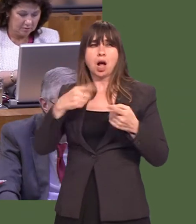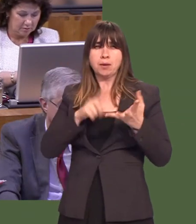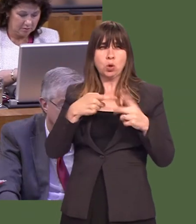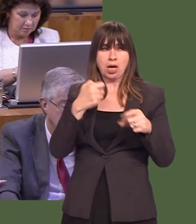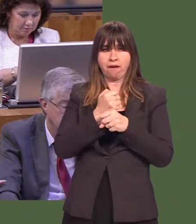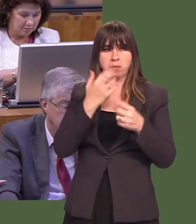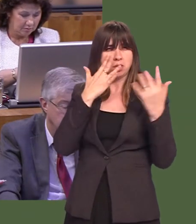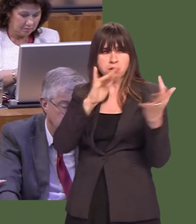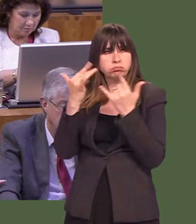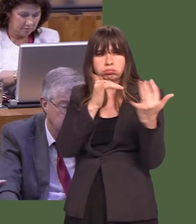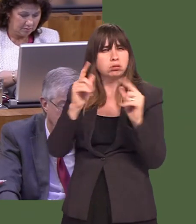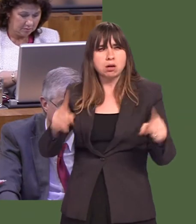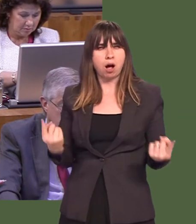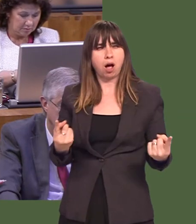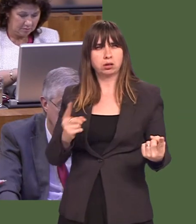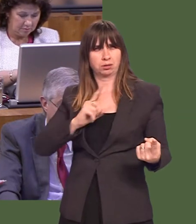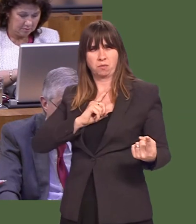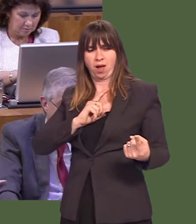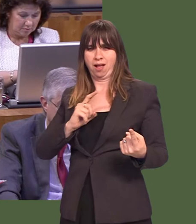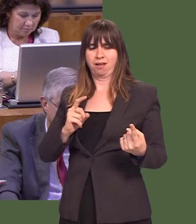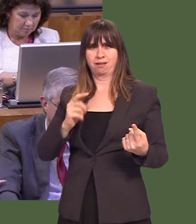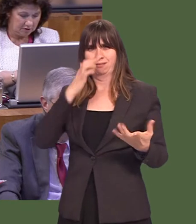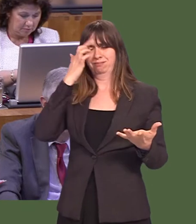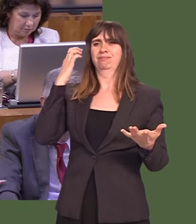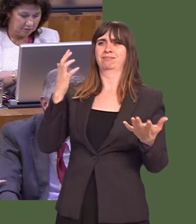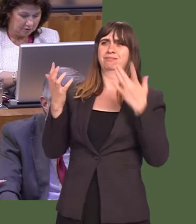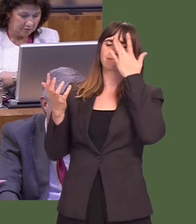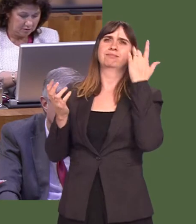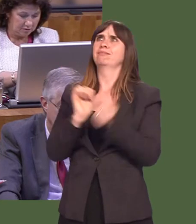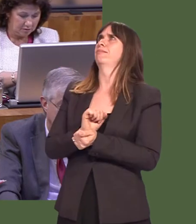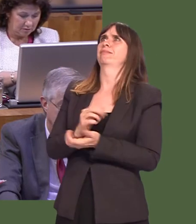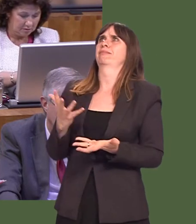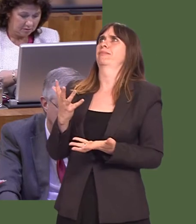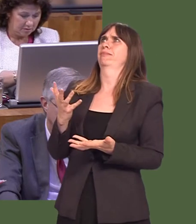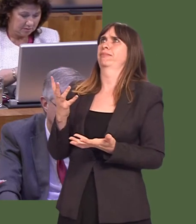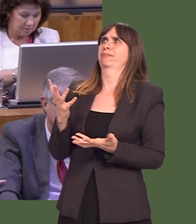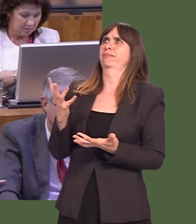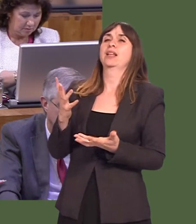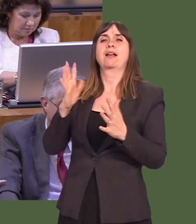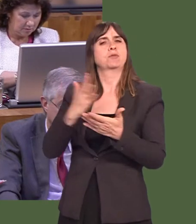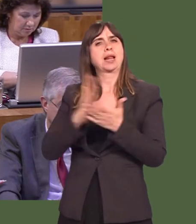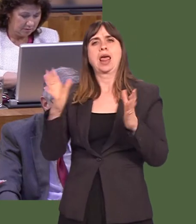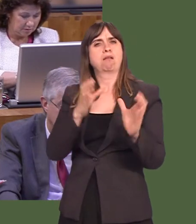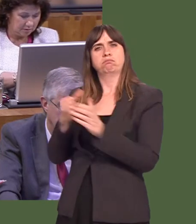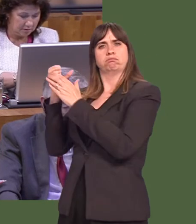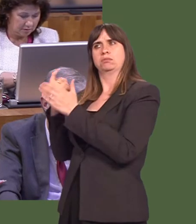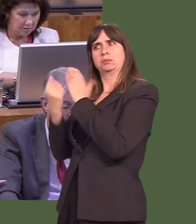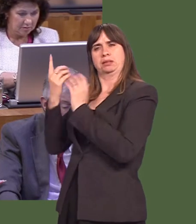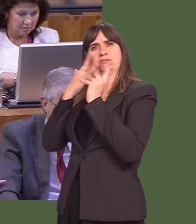How can the UK Government police it anyway? If we decide to ignore them, thereís nothing they can do. Now, thatís in nobodyís interests. We have to have a clear system.